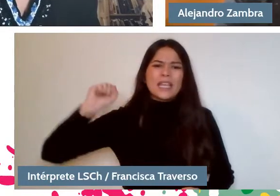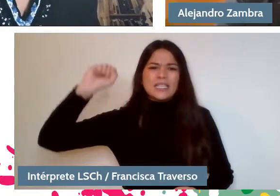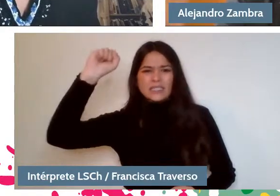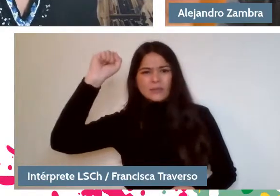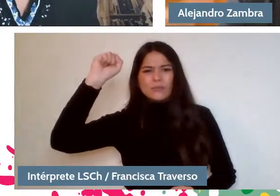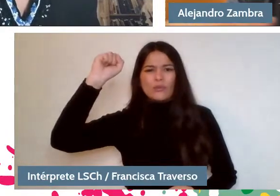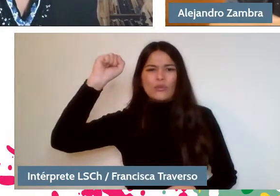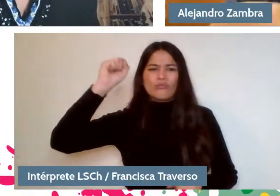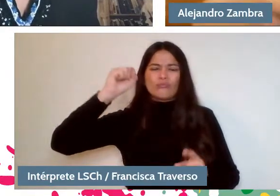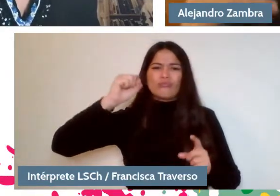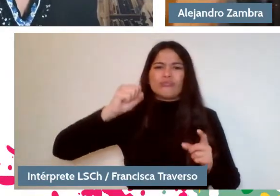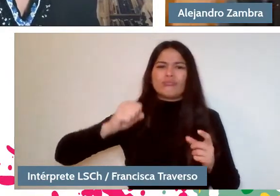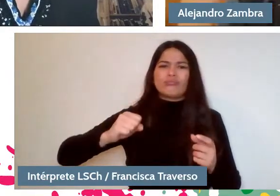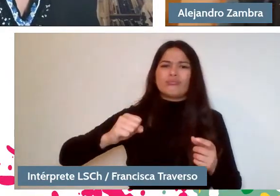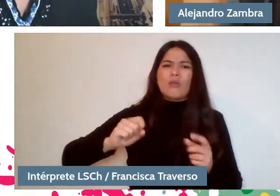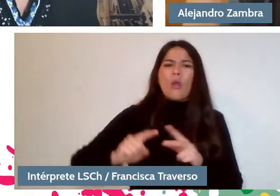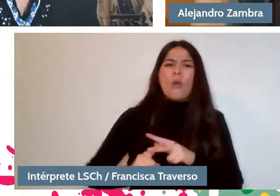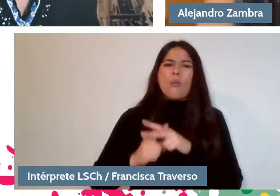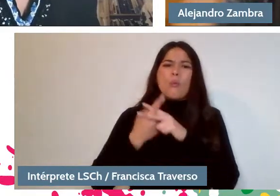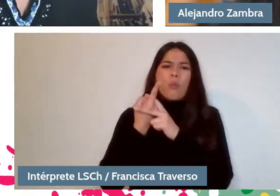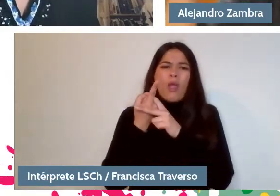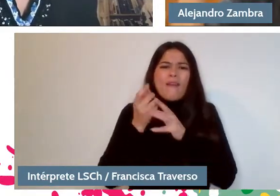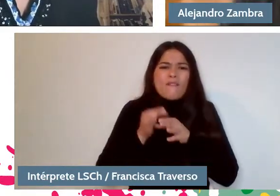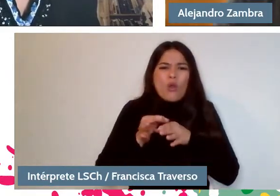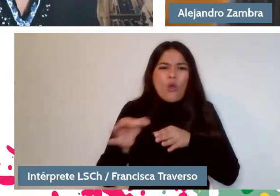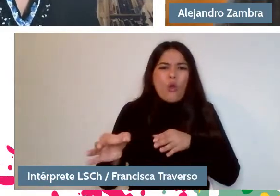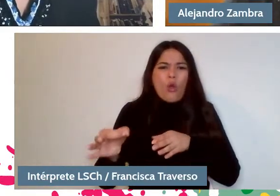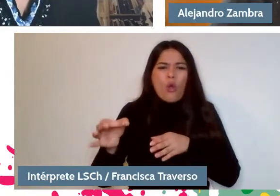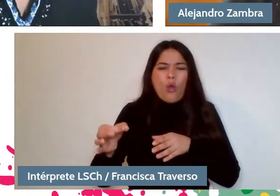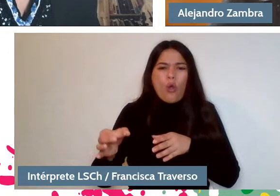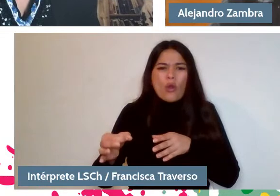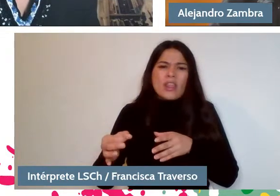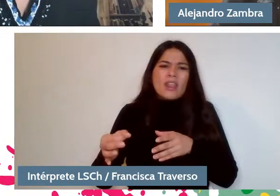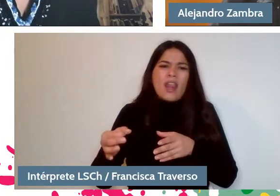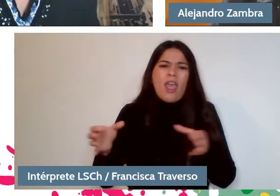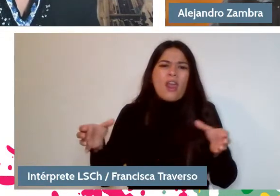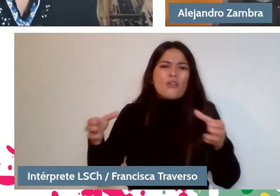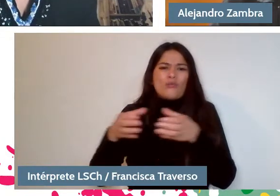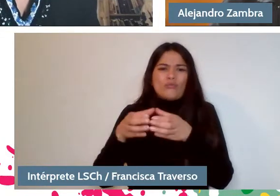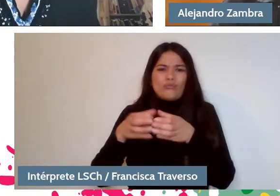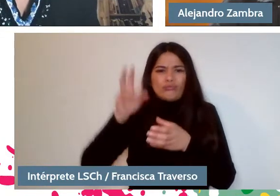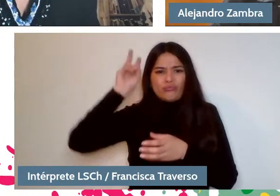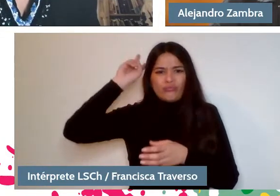the original peoples. And well, also the usual tear gas